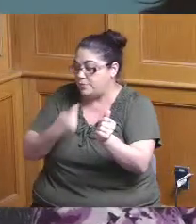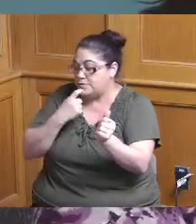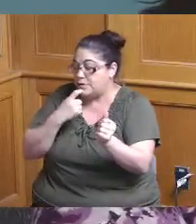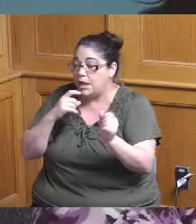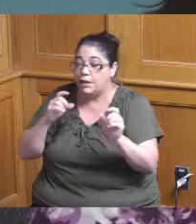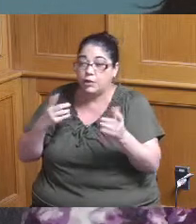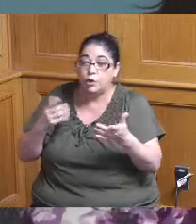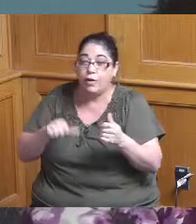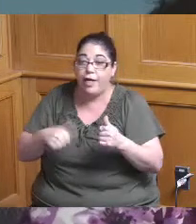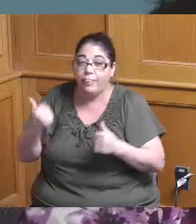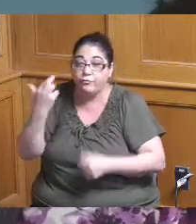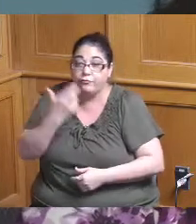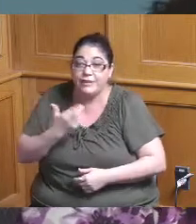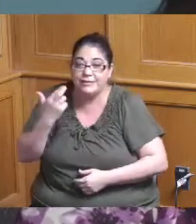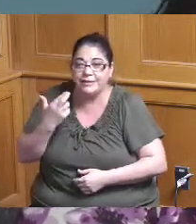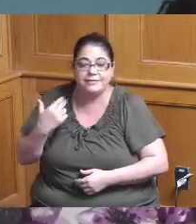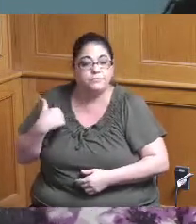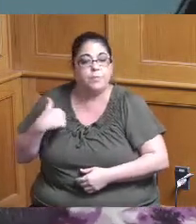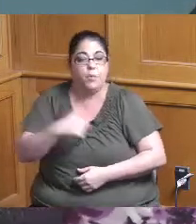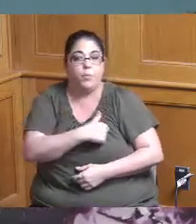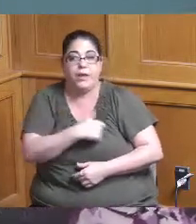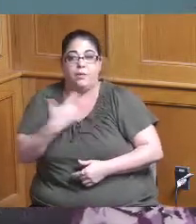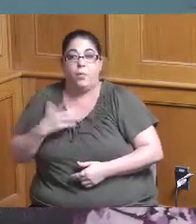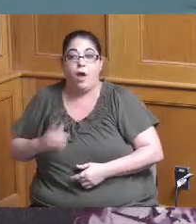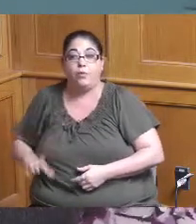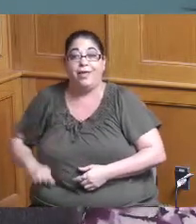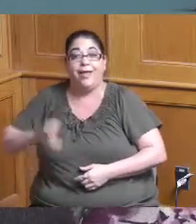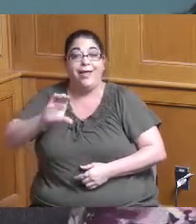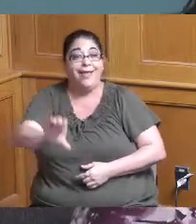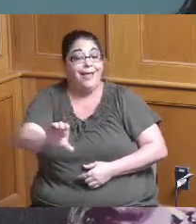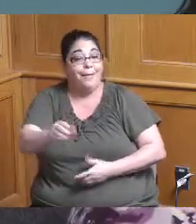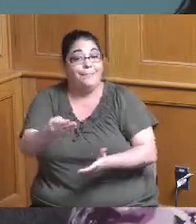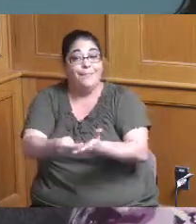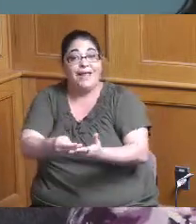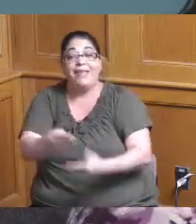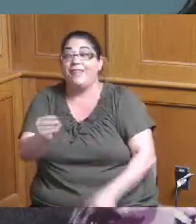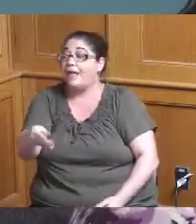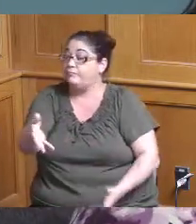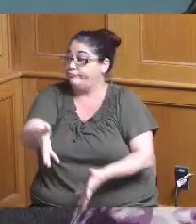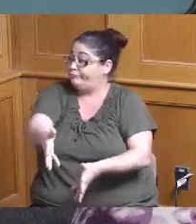things but we don't wanna pass the money and it's just sitting there and then we're on to the next